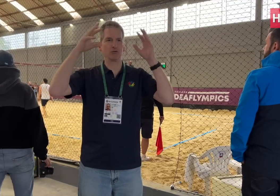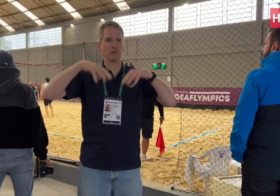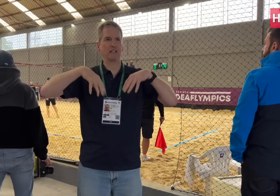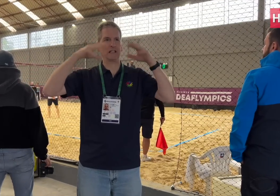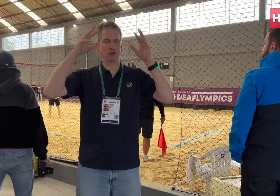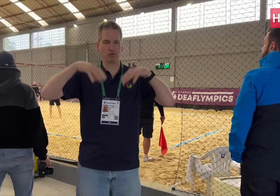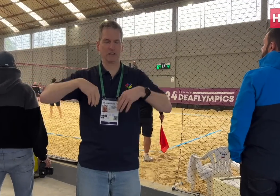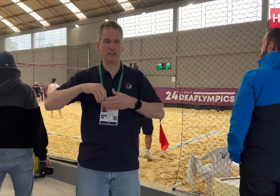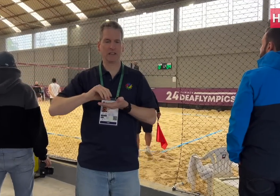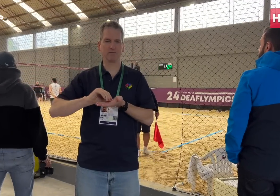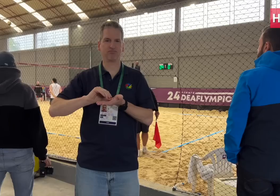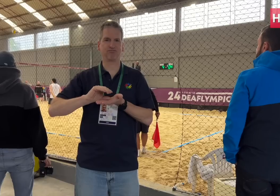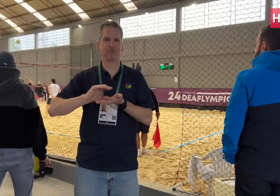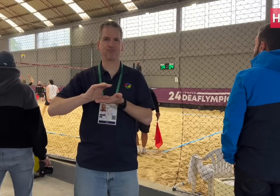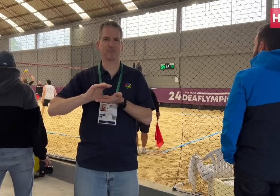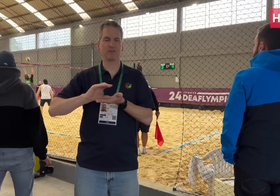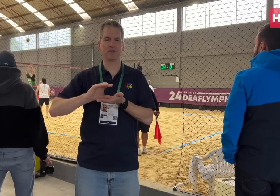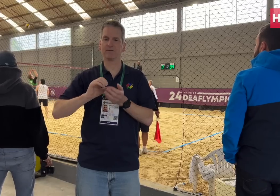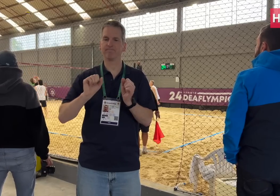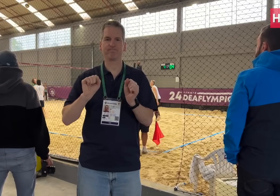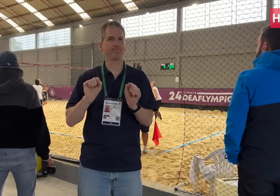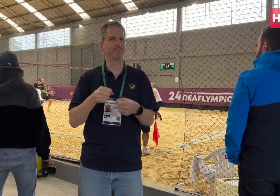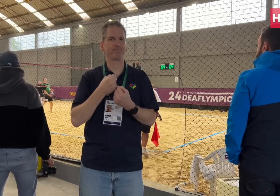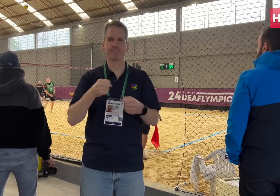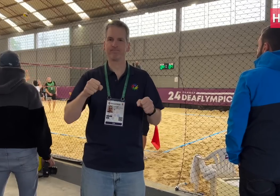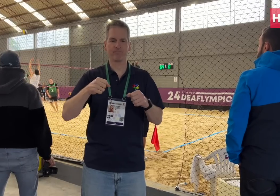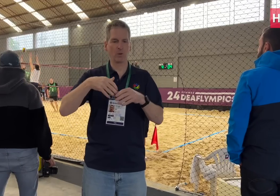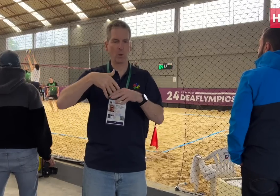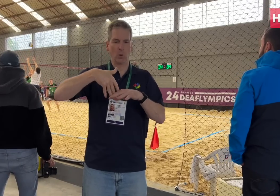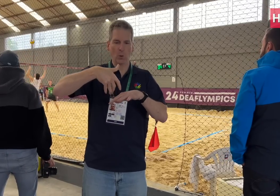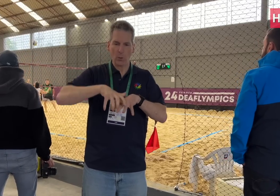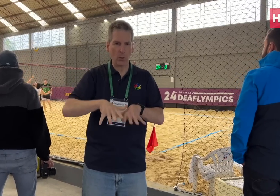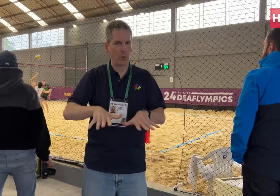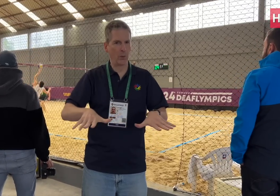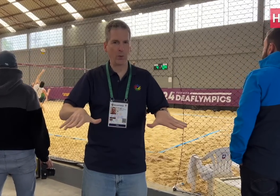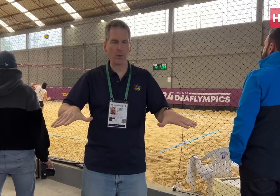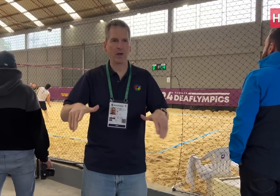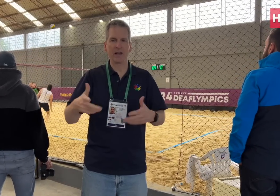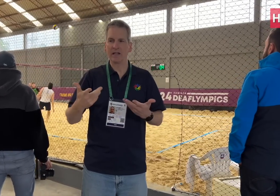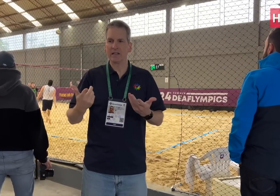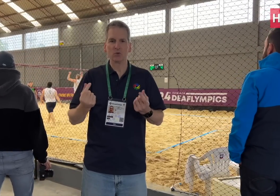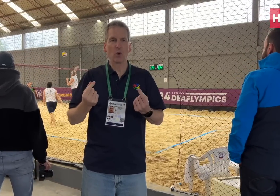Beach Volleyball cannot be used because of rainy weather and the sands are affected.